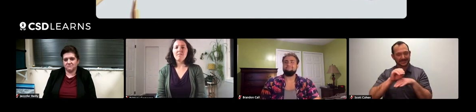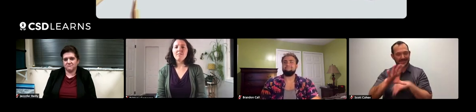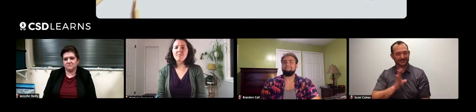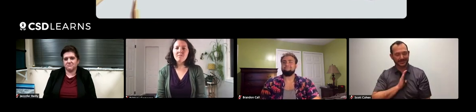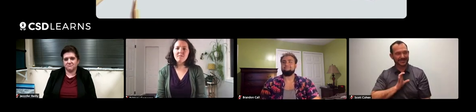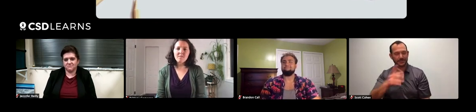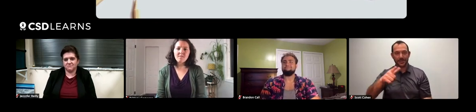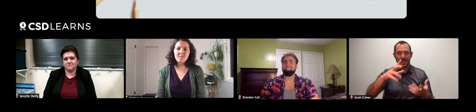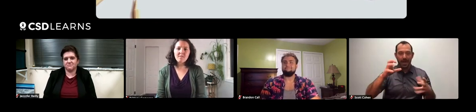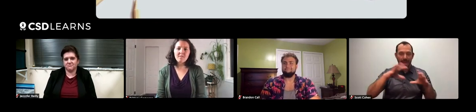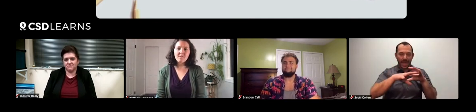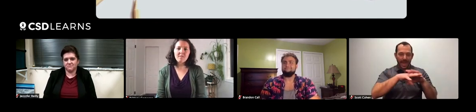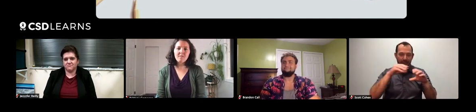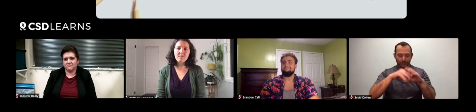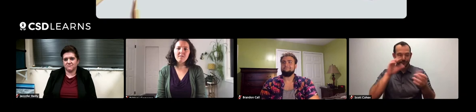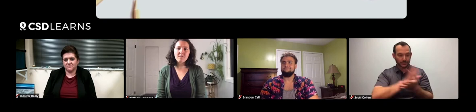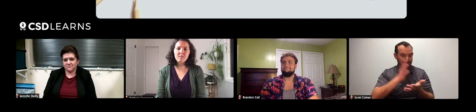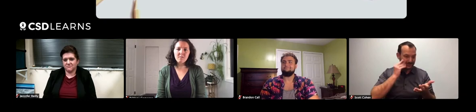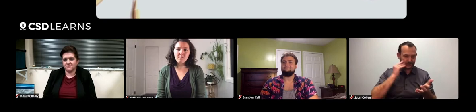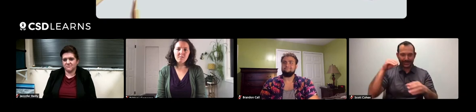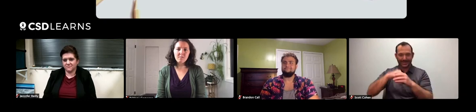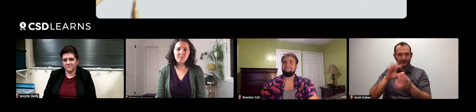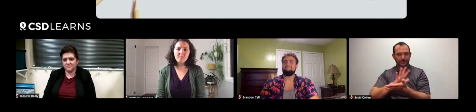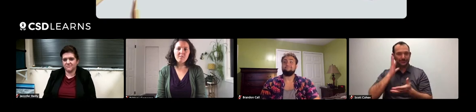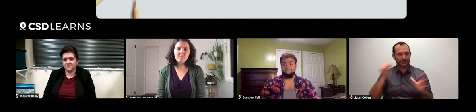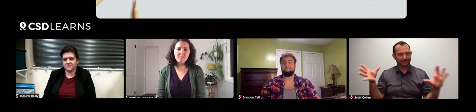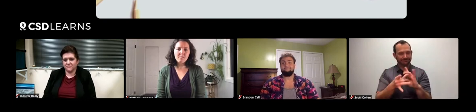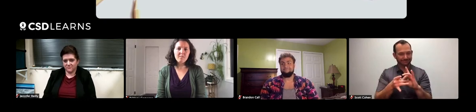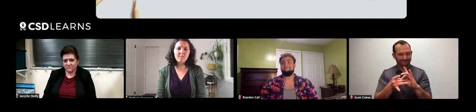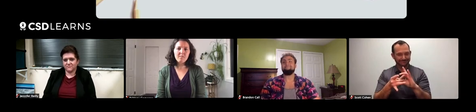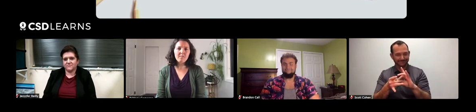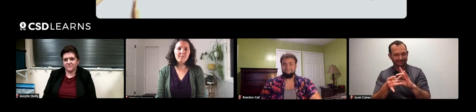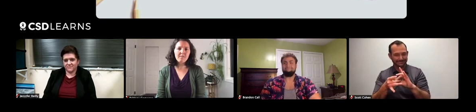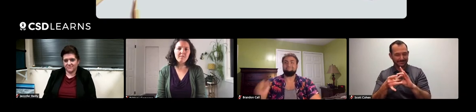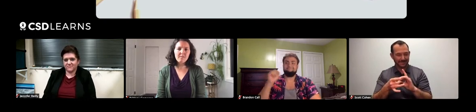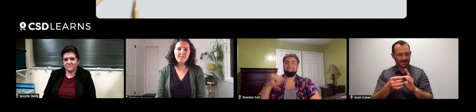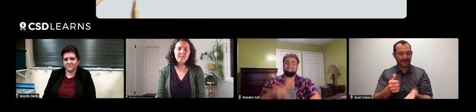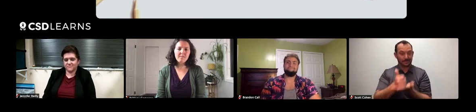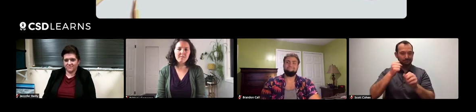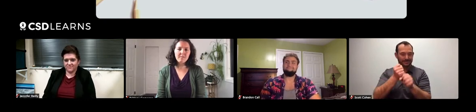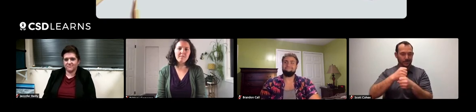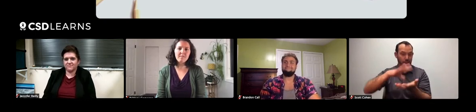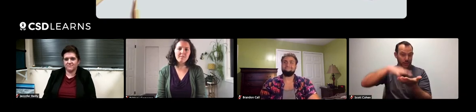Brandon, that's some really nice advice. You said you want to have some outdoor experiences while in school, connect things